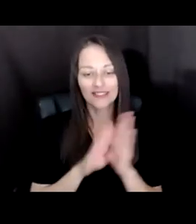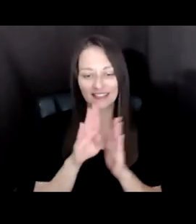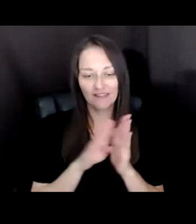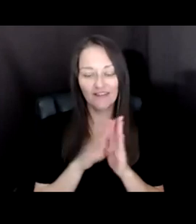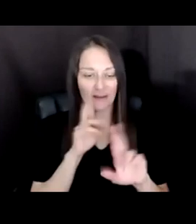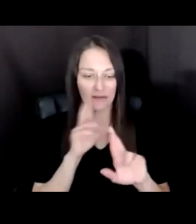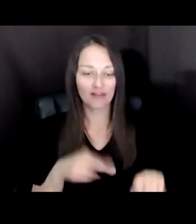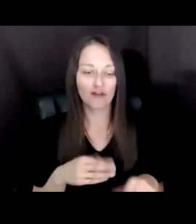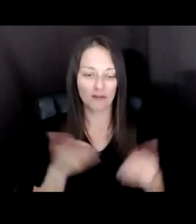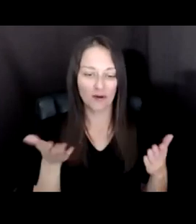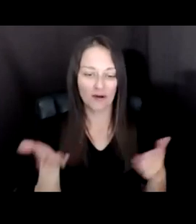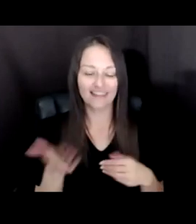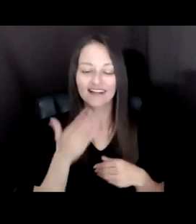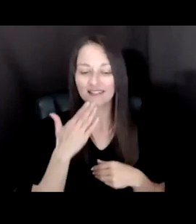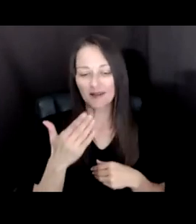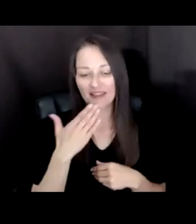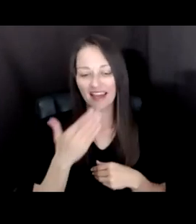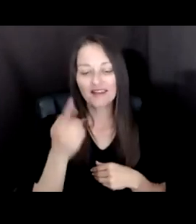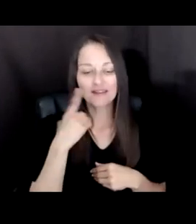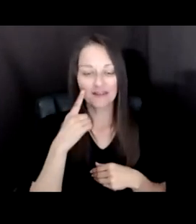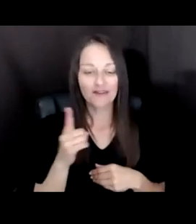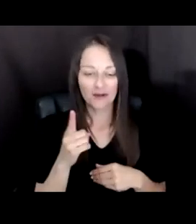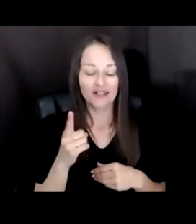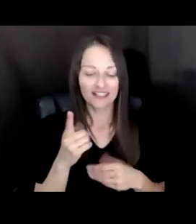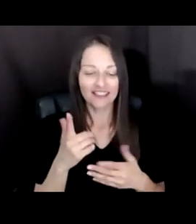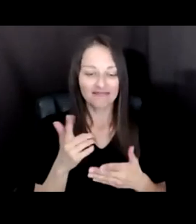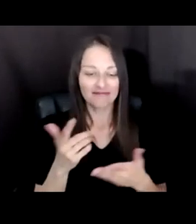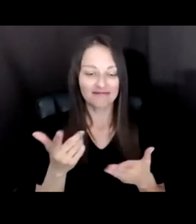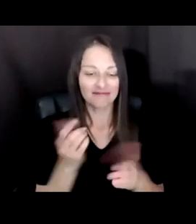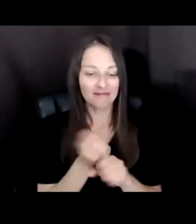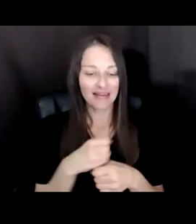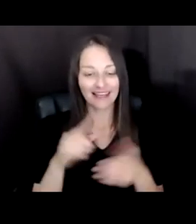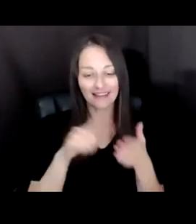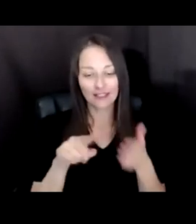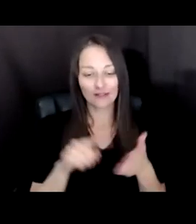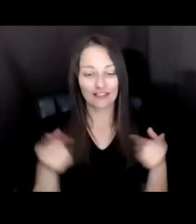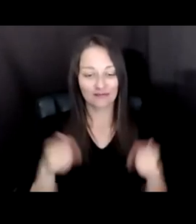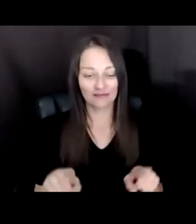THANK YOU FOR MAKING THIS RESEARCH A REALITY. AS A MEDIA ARTS DIRECTOR AT THE NATIONAL ENDOWMENT